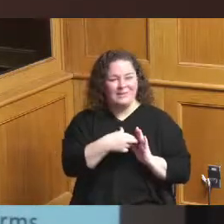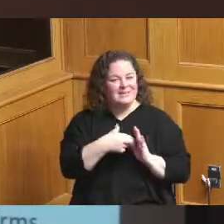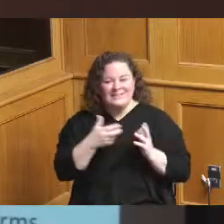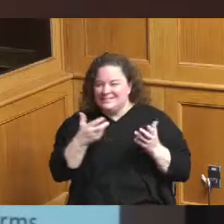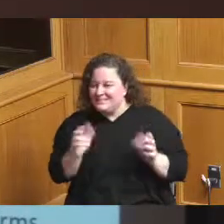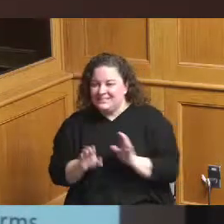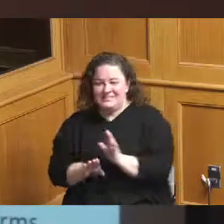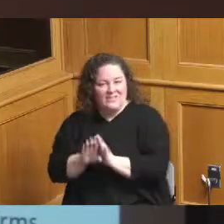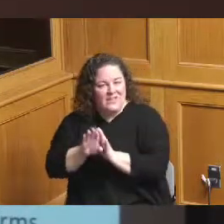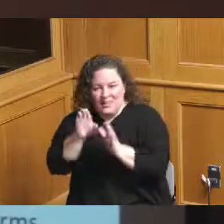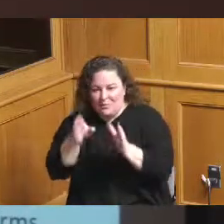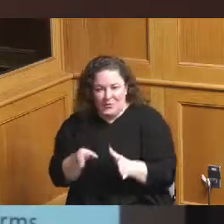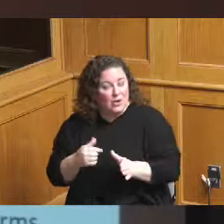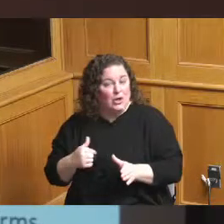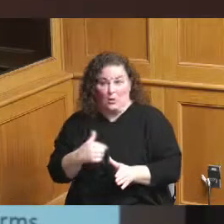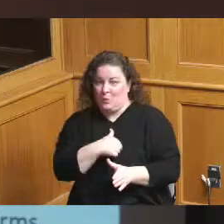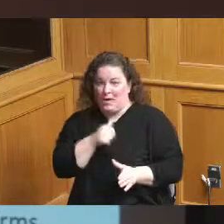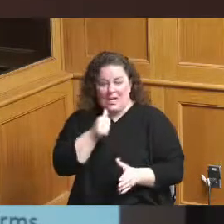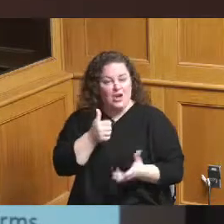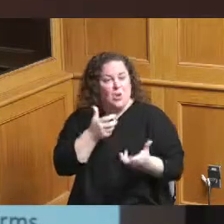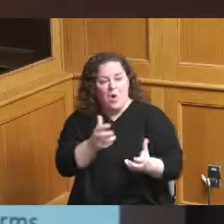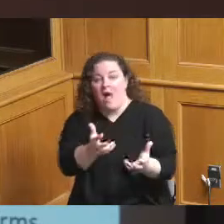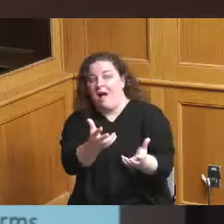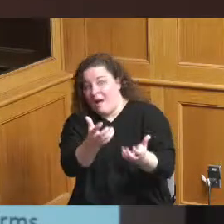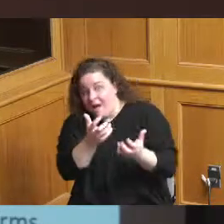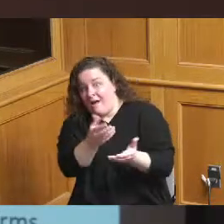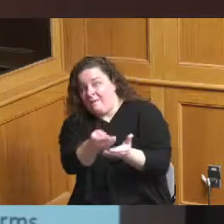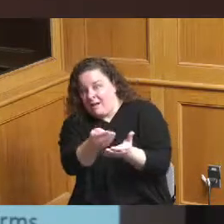get paid anything for doing this work what we're trying to do is sort of quarterback the effort